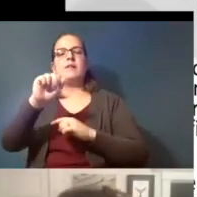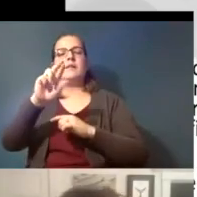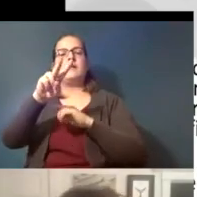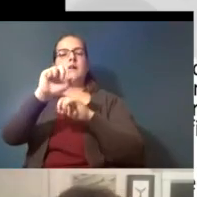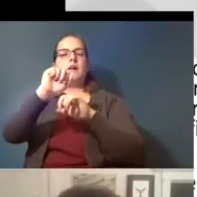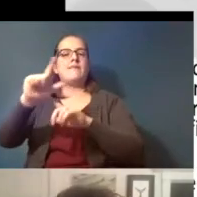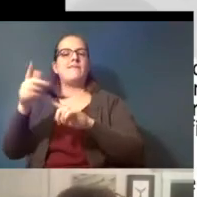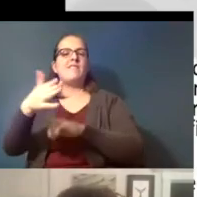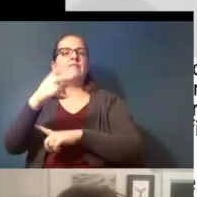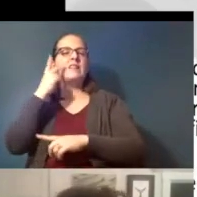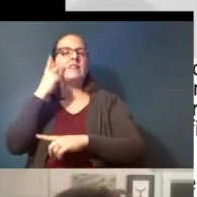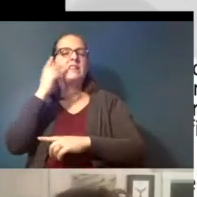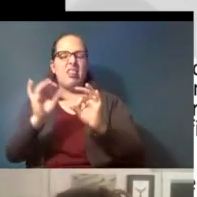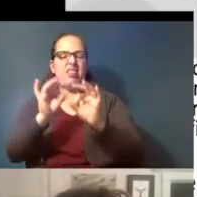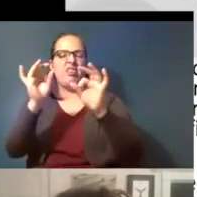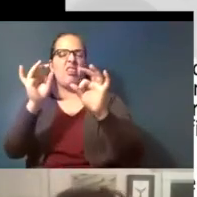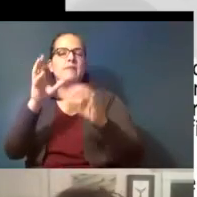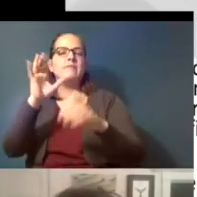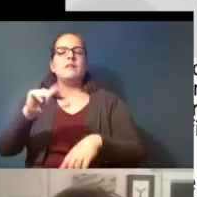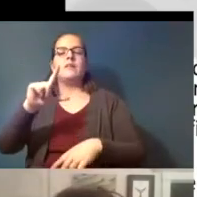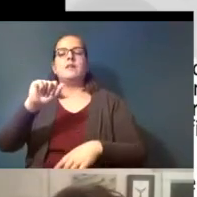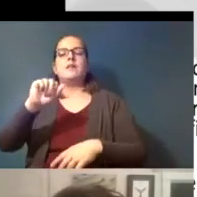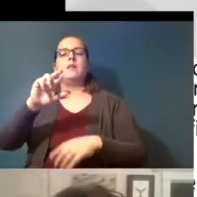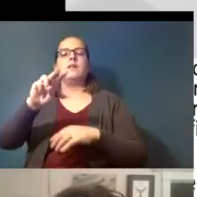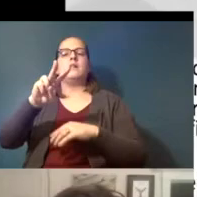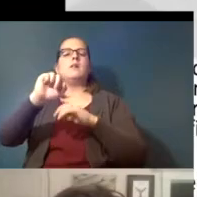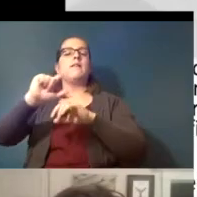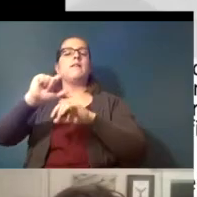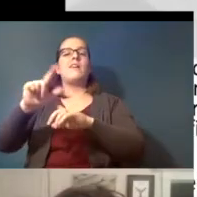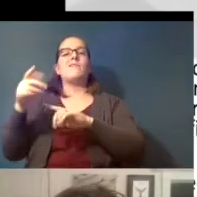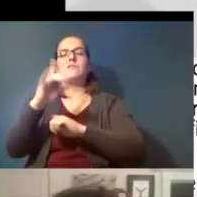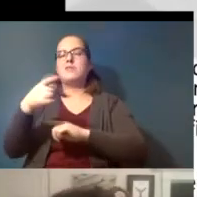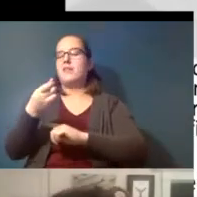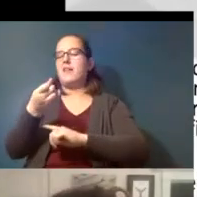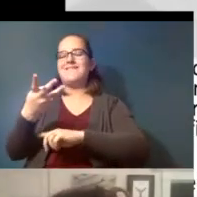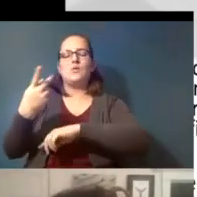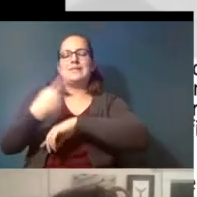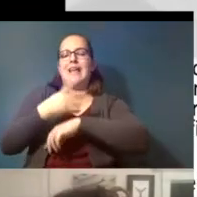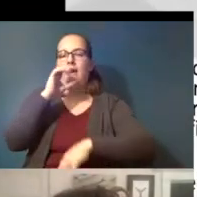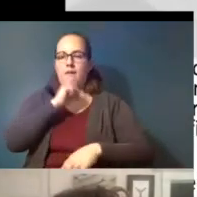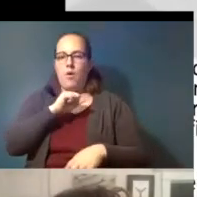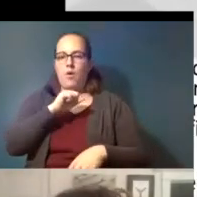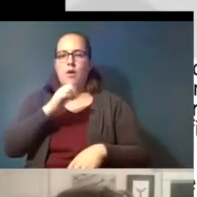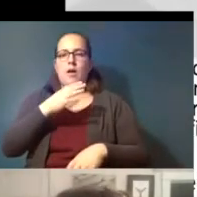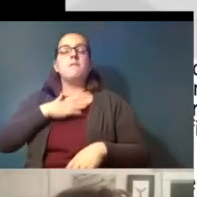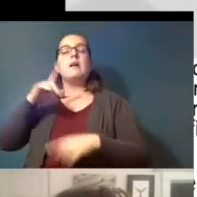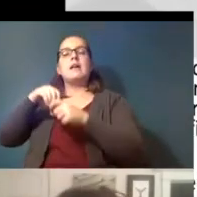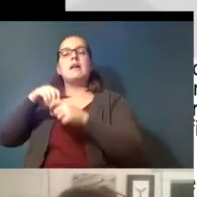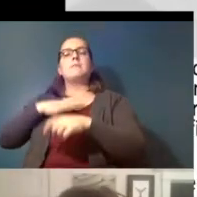the wells those are larval fish that are just a couple of days old um in in my lab in corvallis